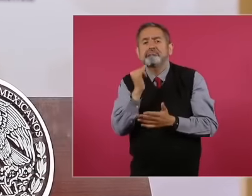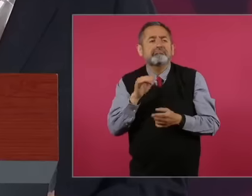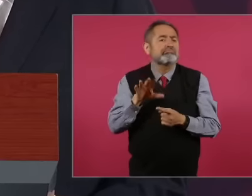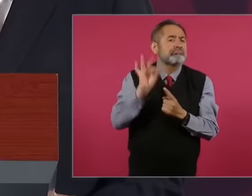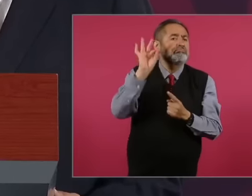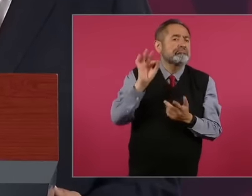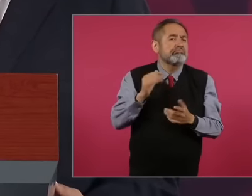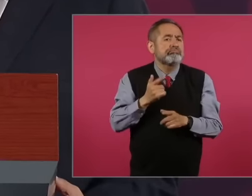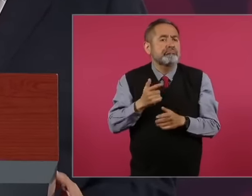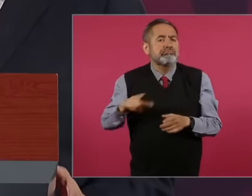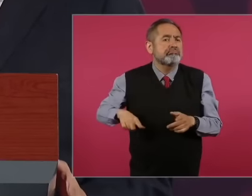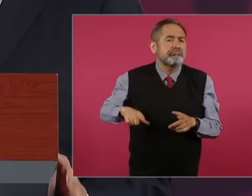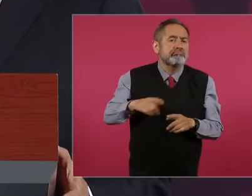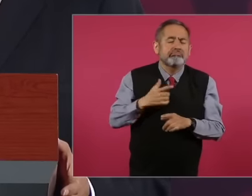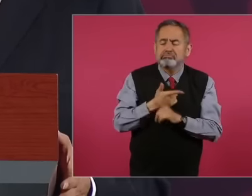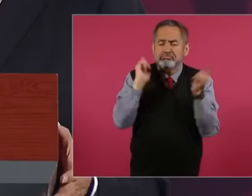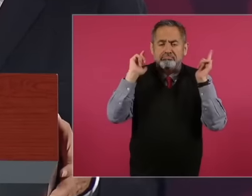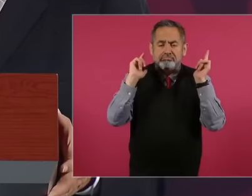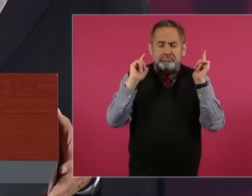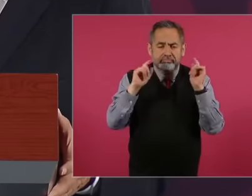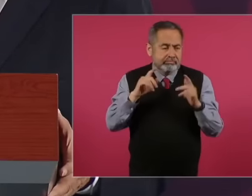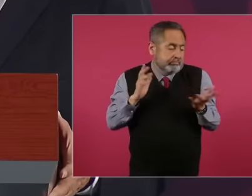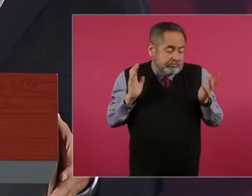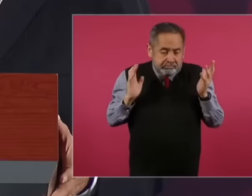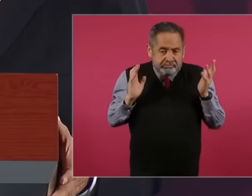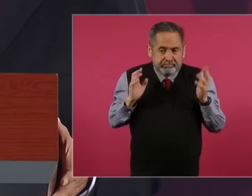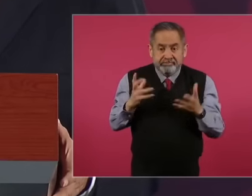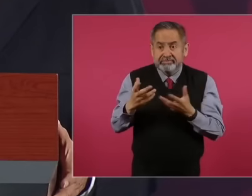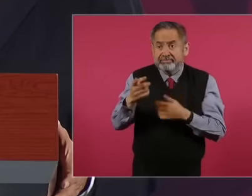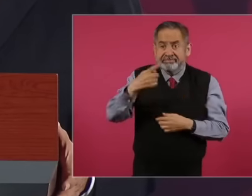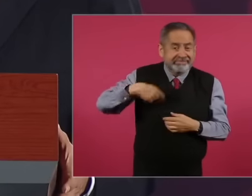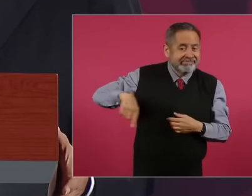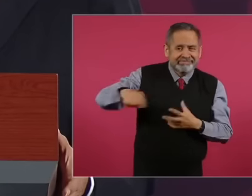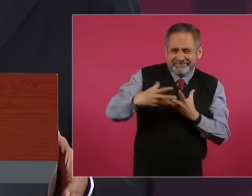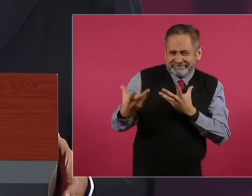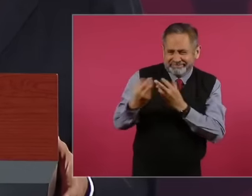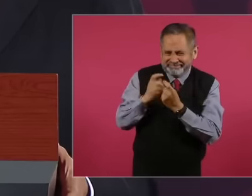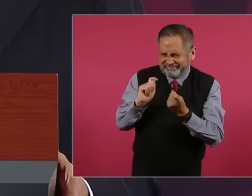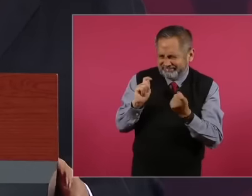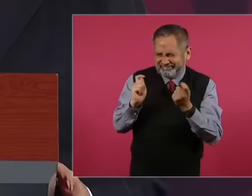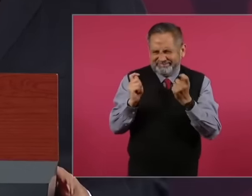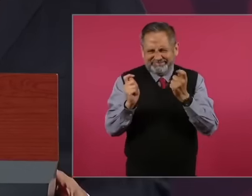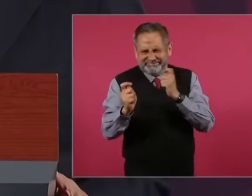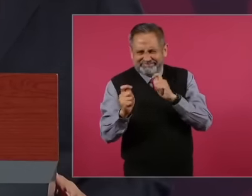and we have achieved the transformation without repression without